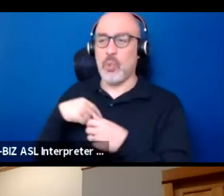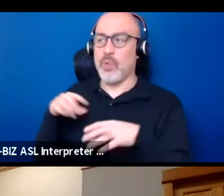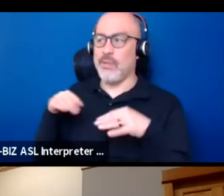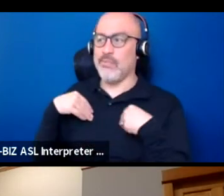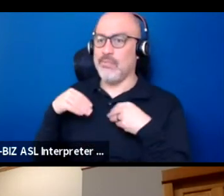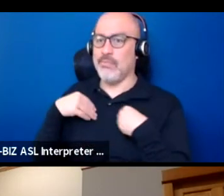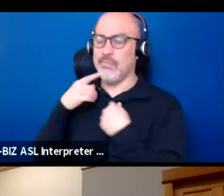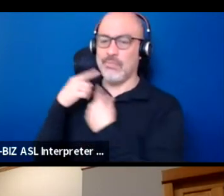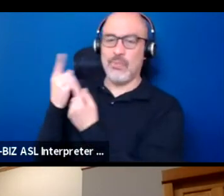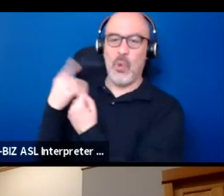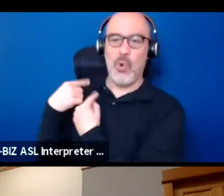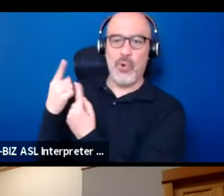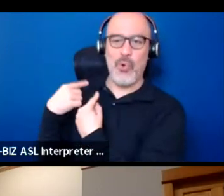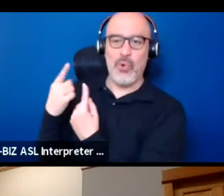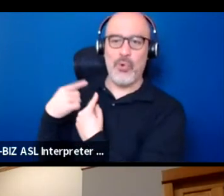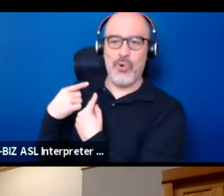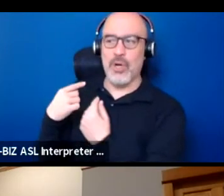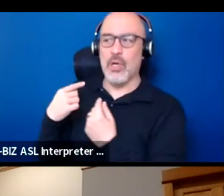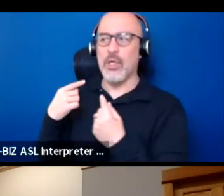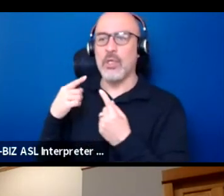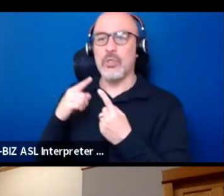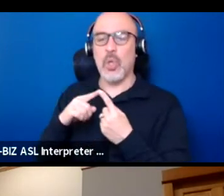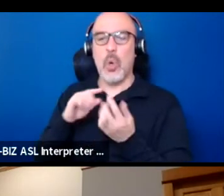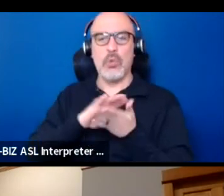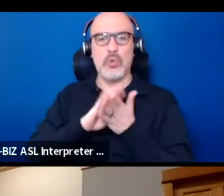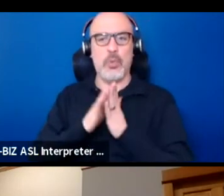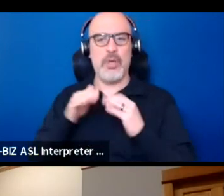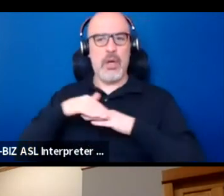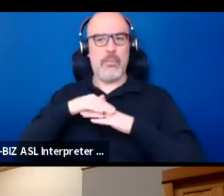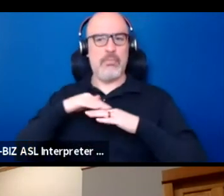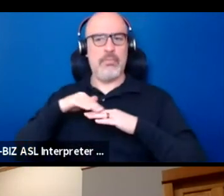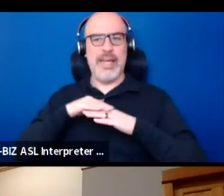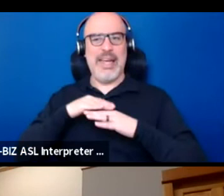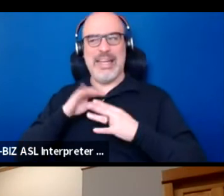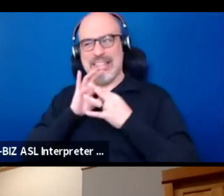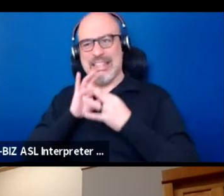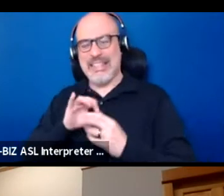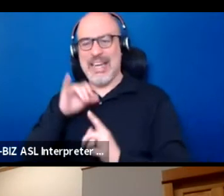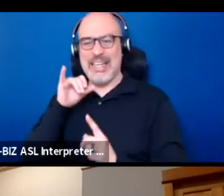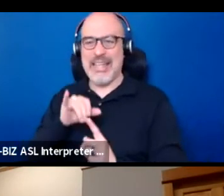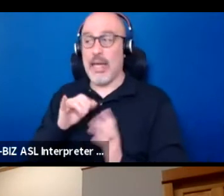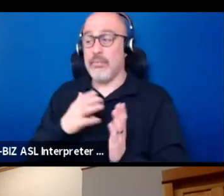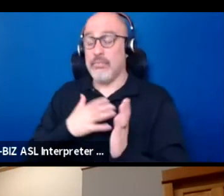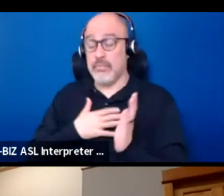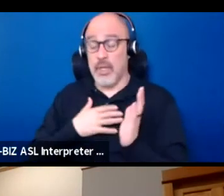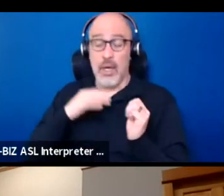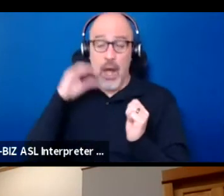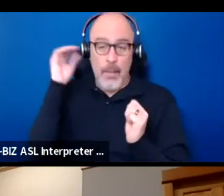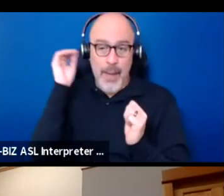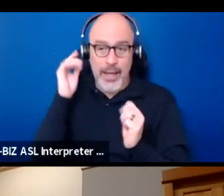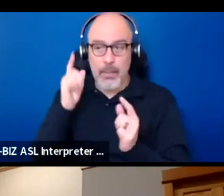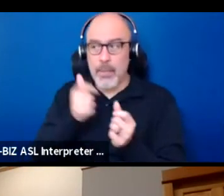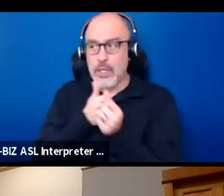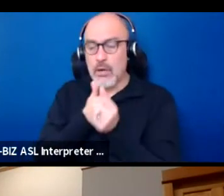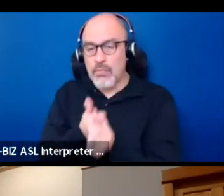And to indigenize that would be to, in my opinion, follow a native model of that,